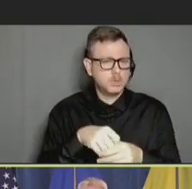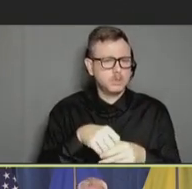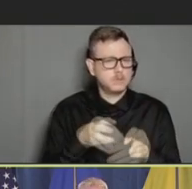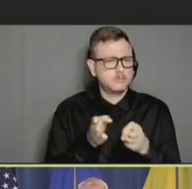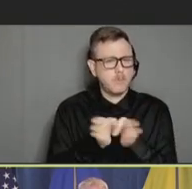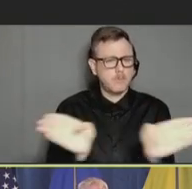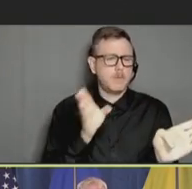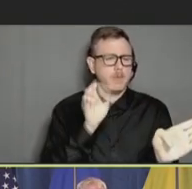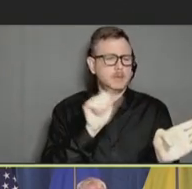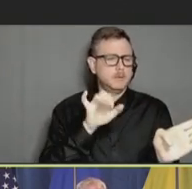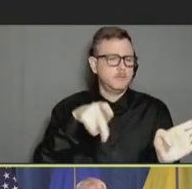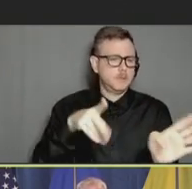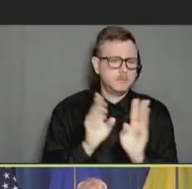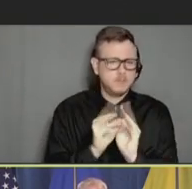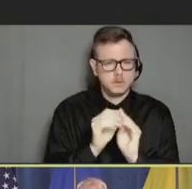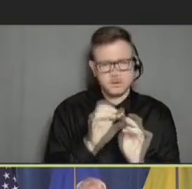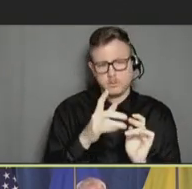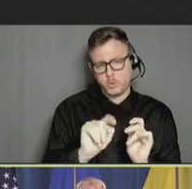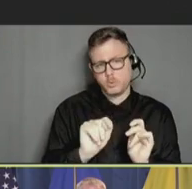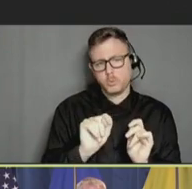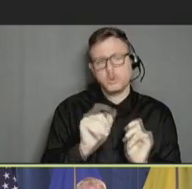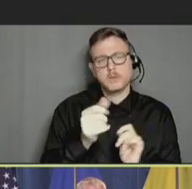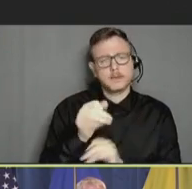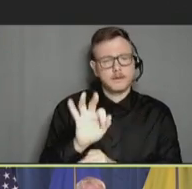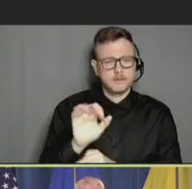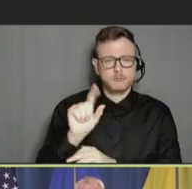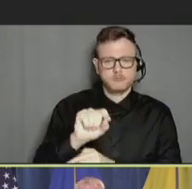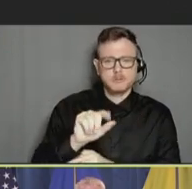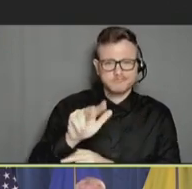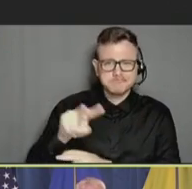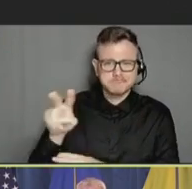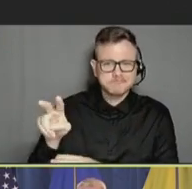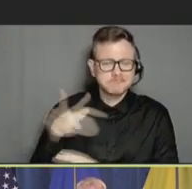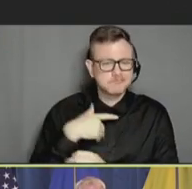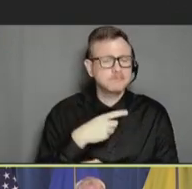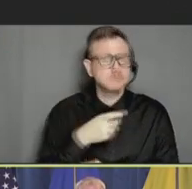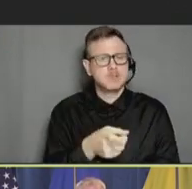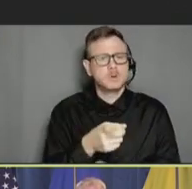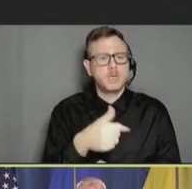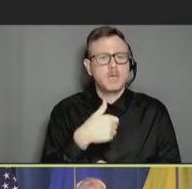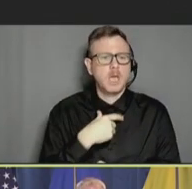2022, with inclusion of a number of important and reassuring outcomes.